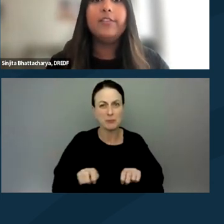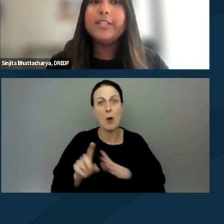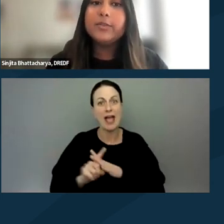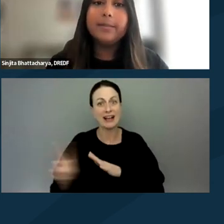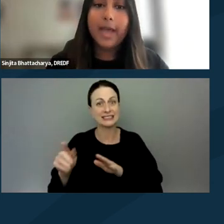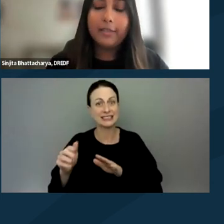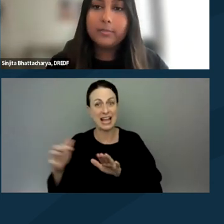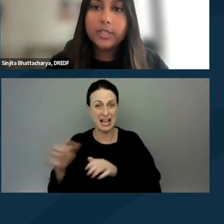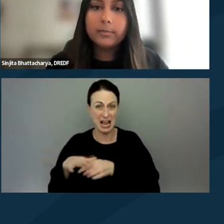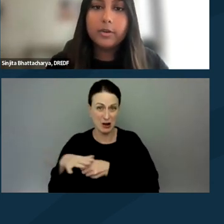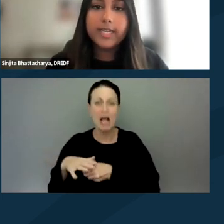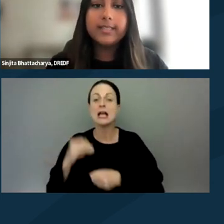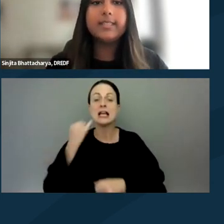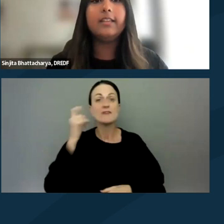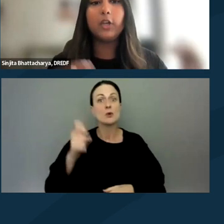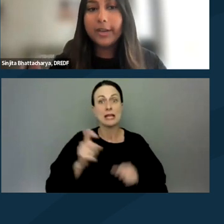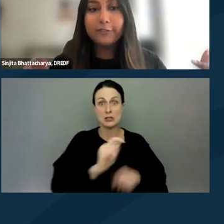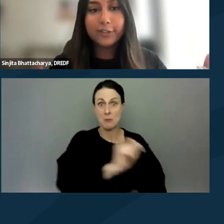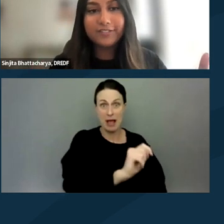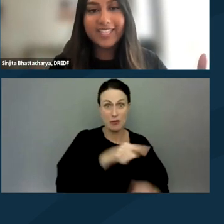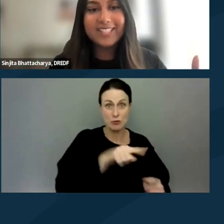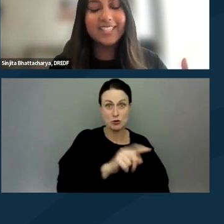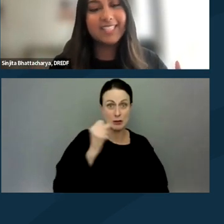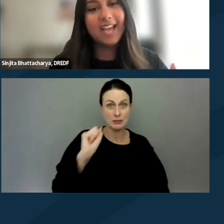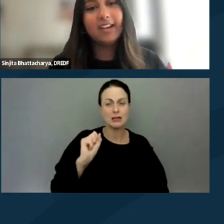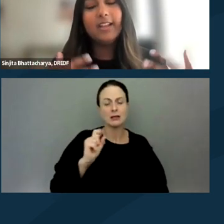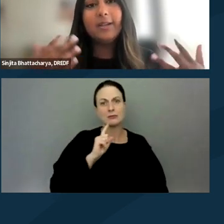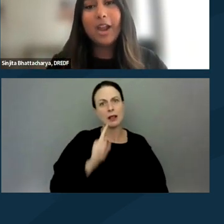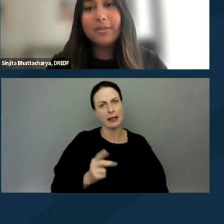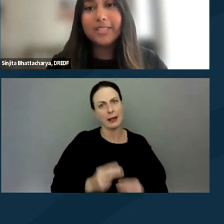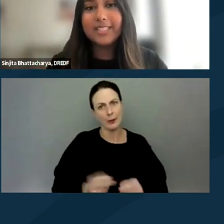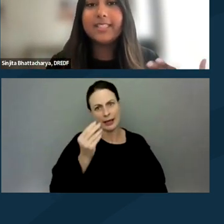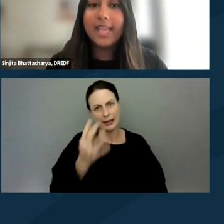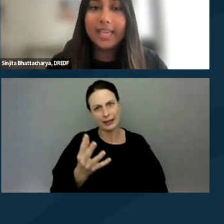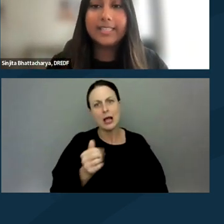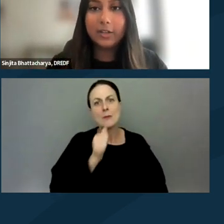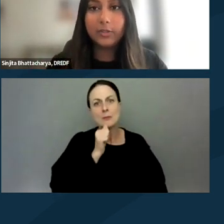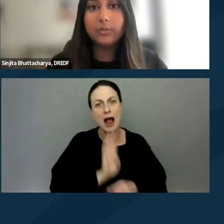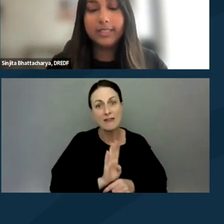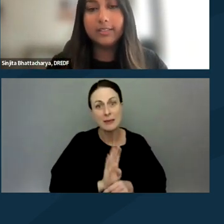If you need to use the bathroom during a protest, the quick version of this is that private businesses can tell you legally